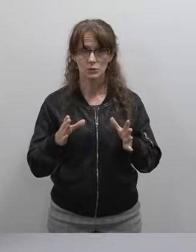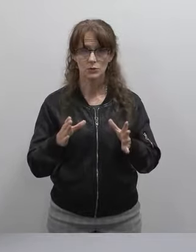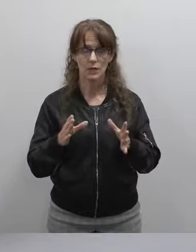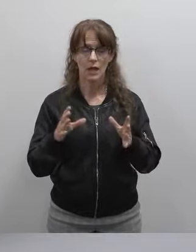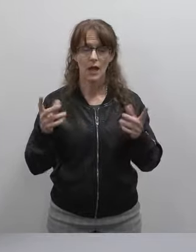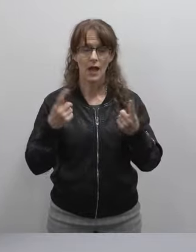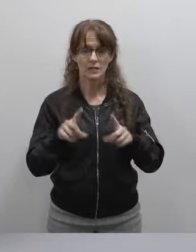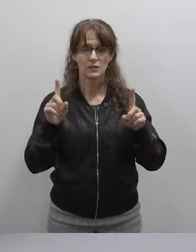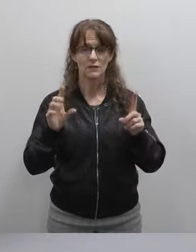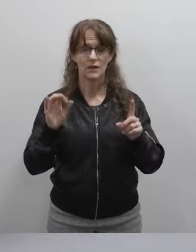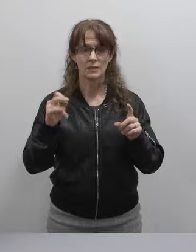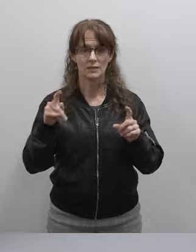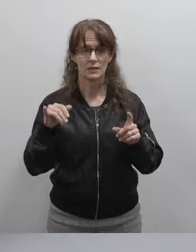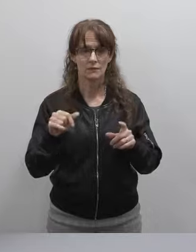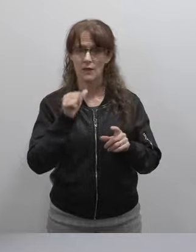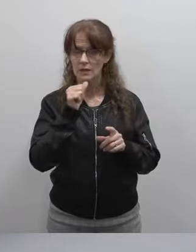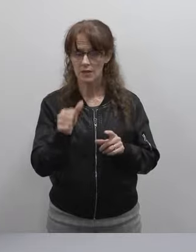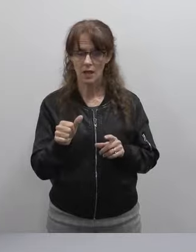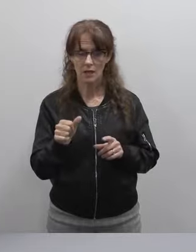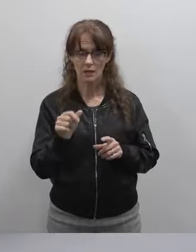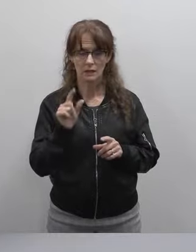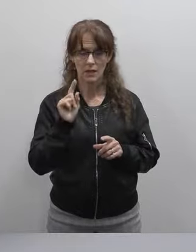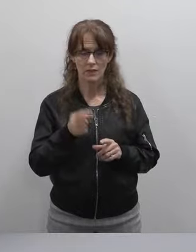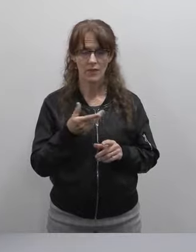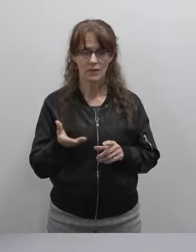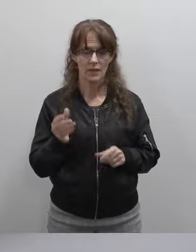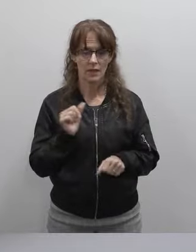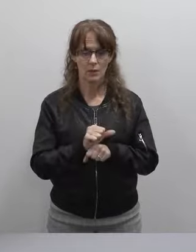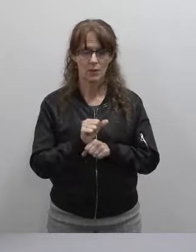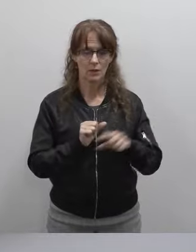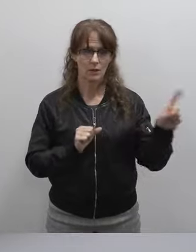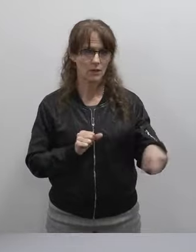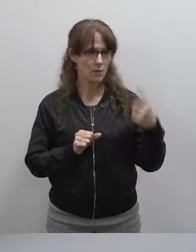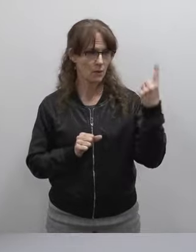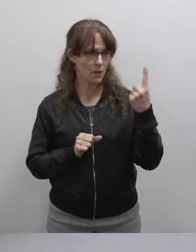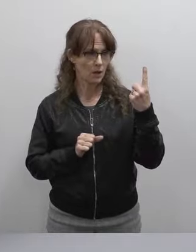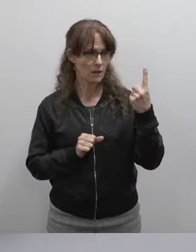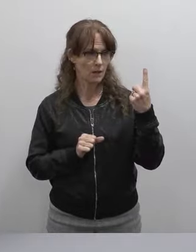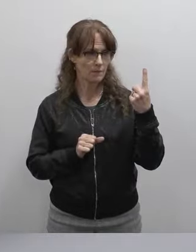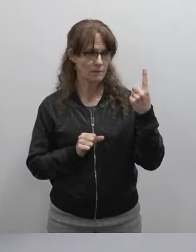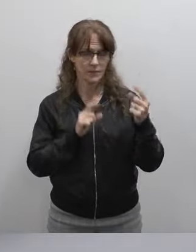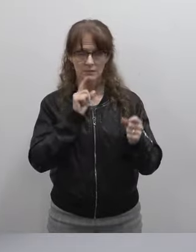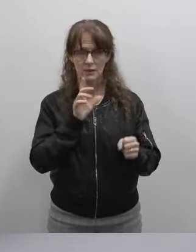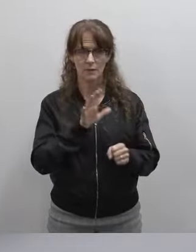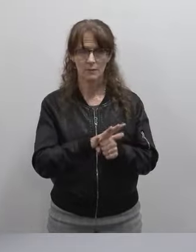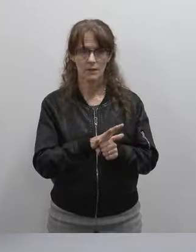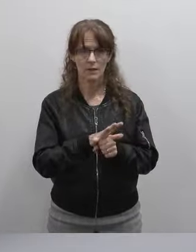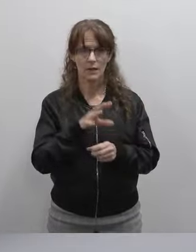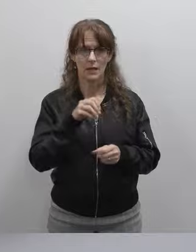is not the thing that we're working on. It's a commitment inside of our LCAP